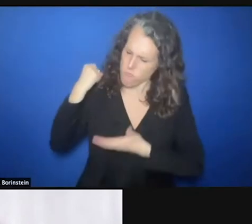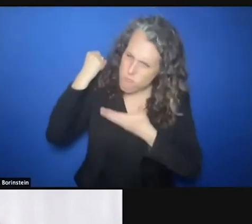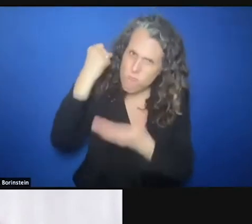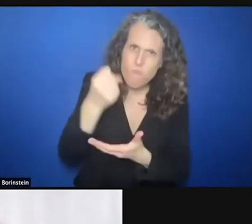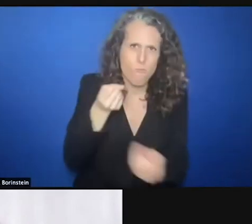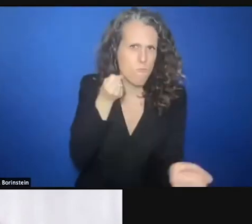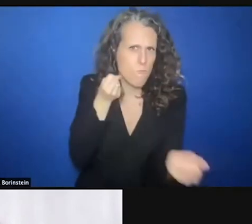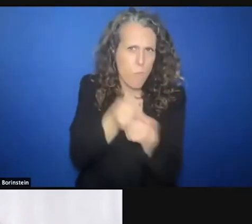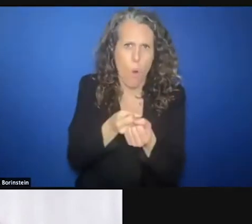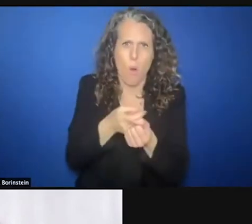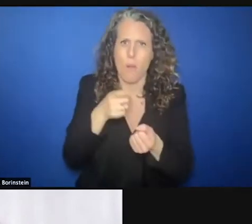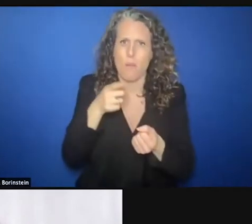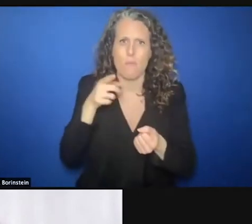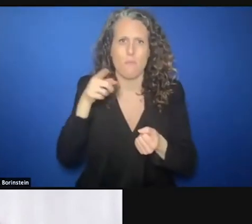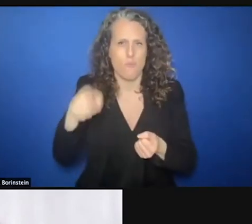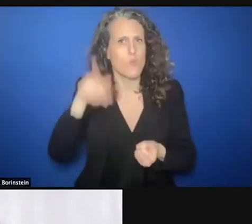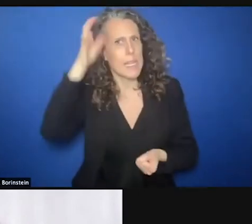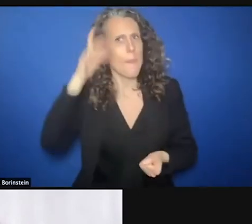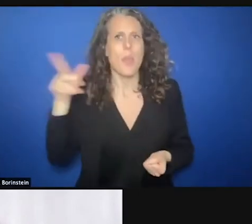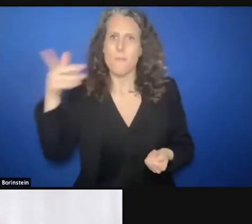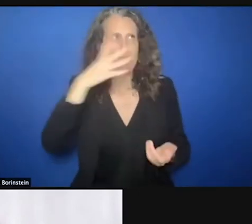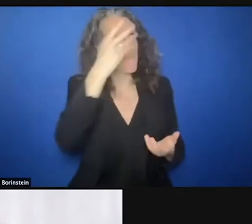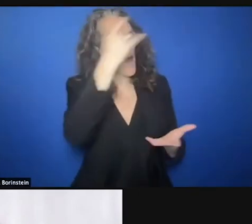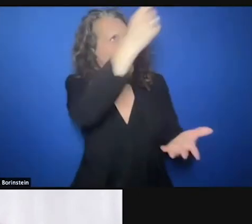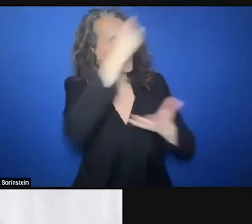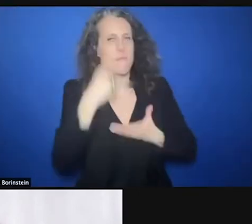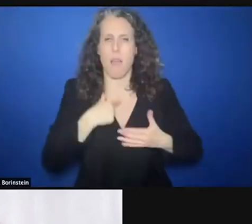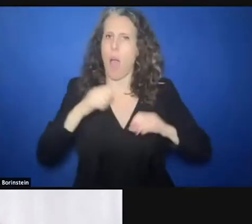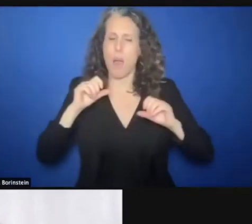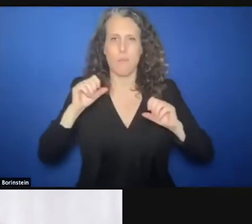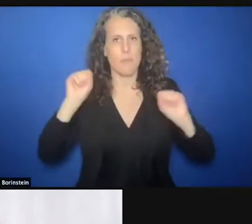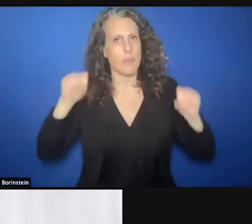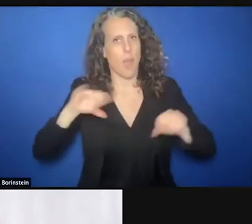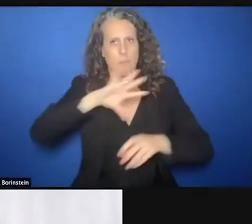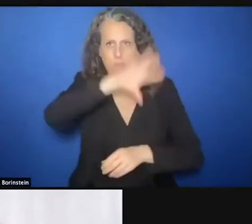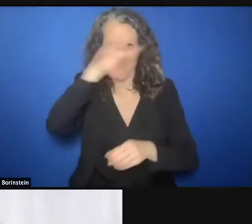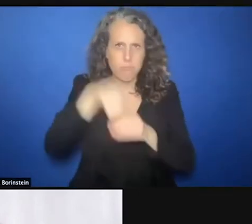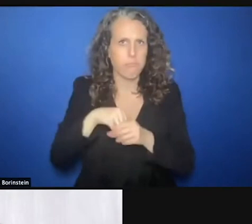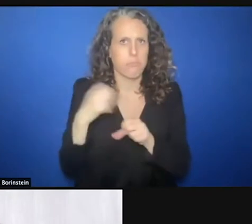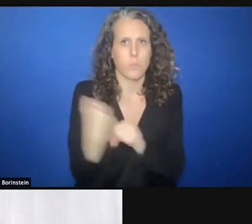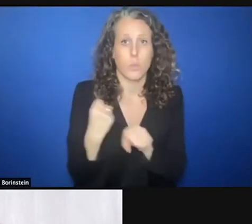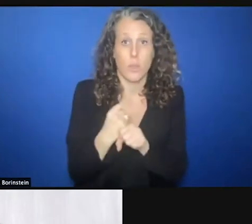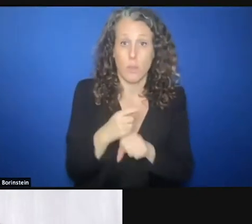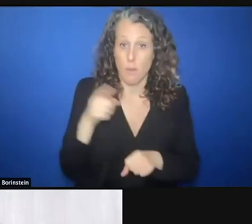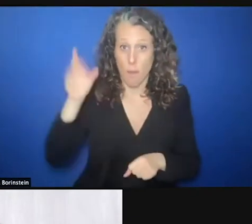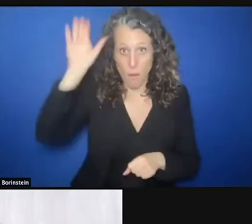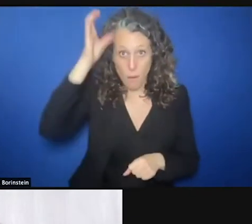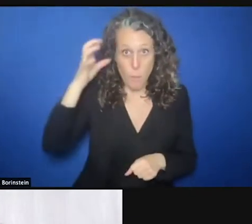everything, are you confident that the Colombian government would give you the environment in